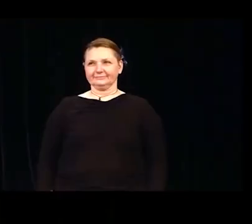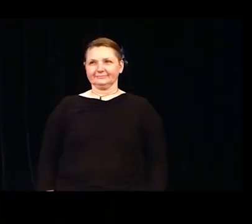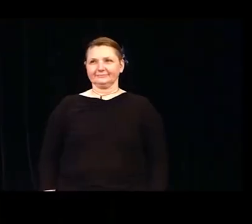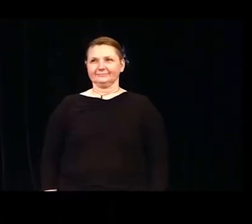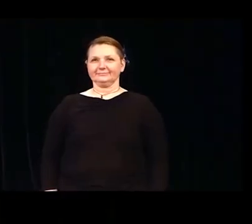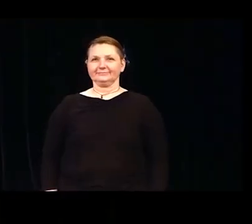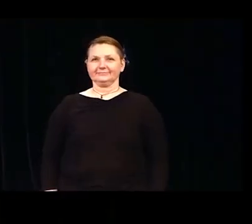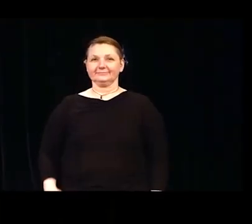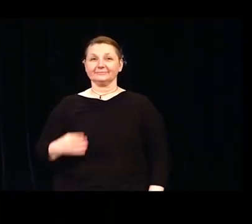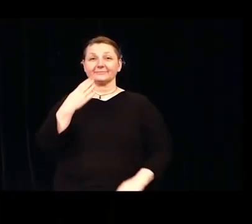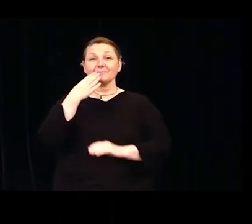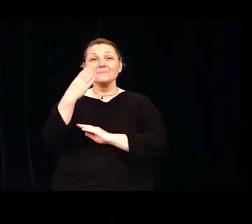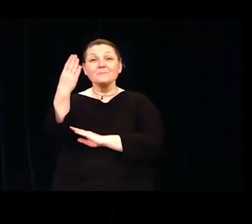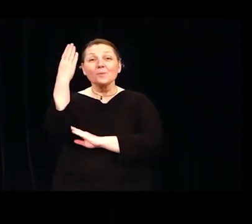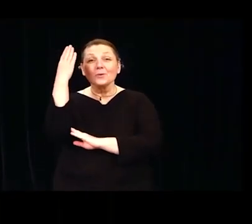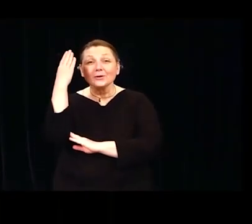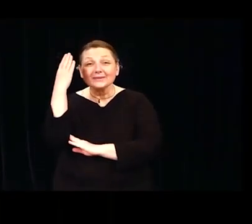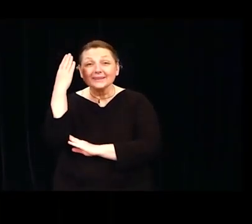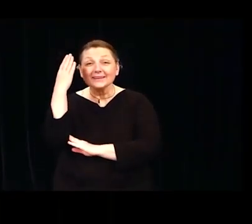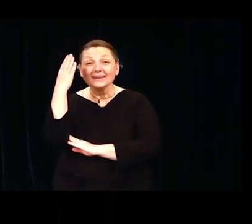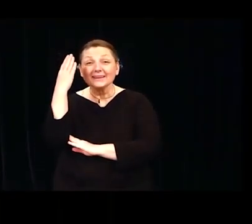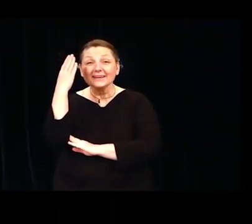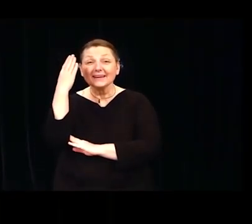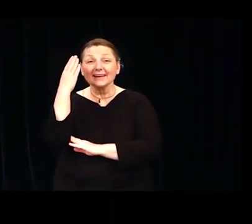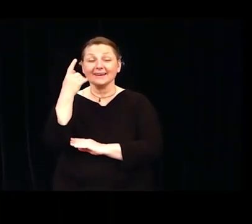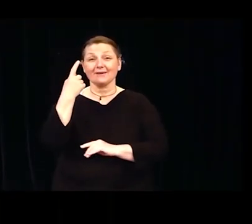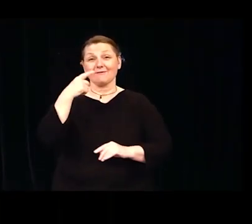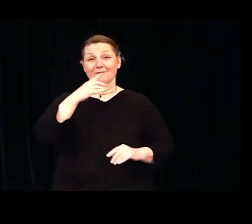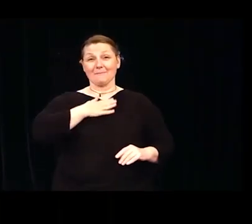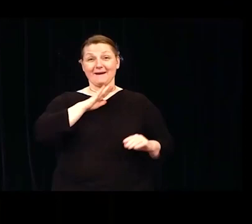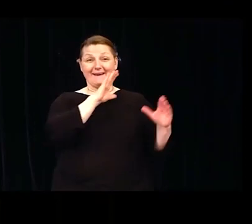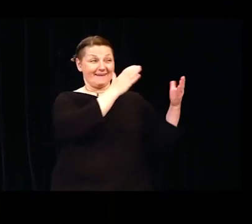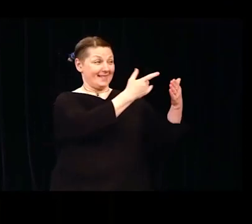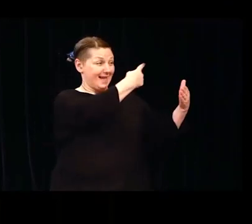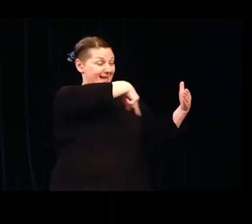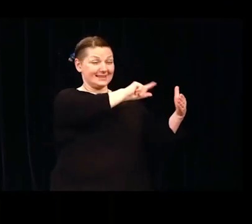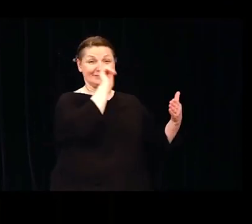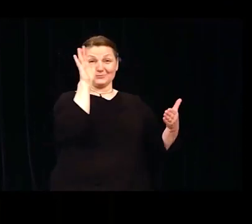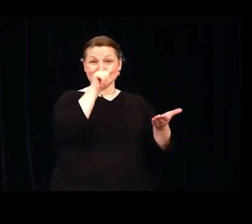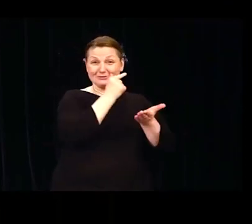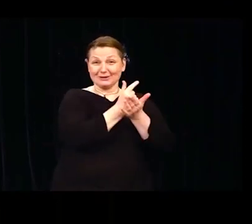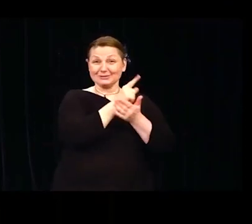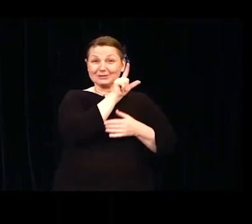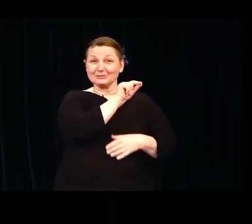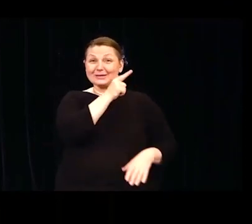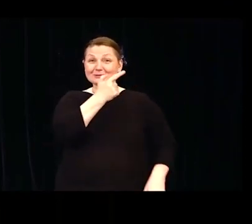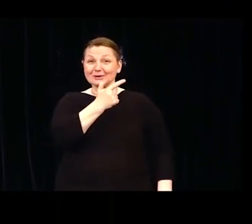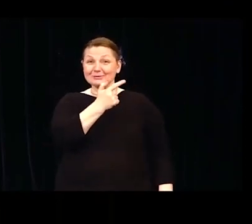Good morning everyone. On behalf of the graduating class of 2021, I would like to welcome